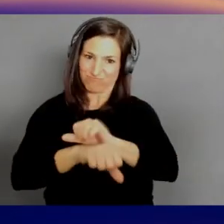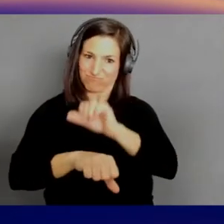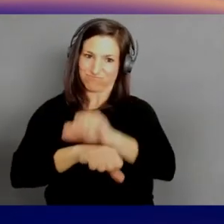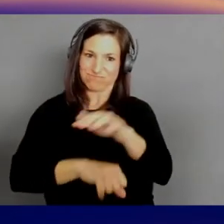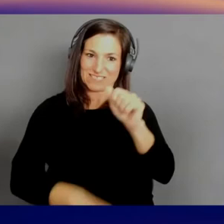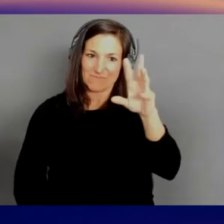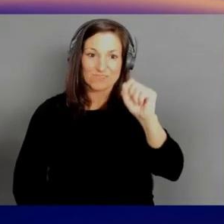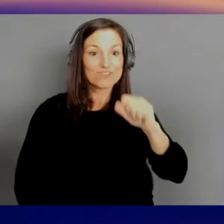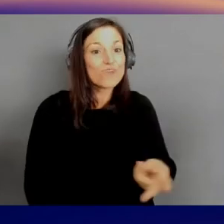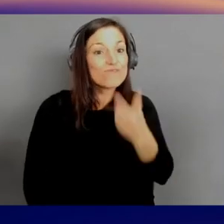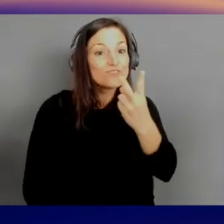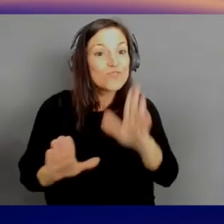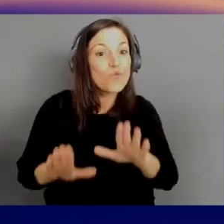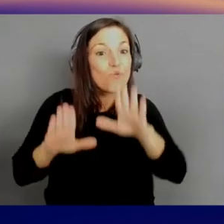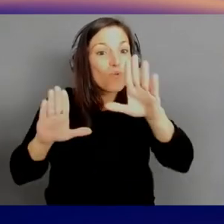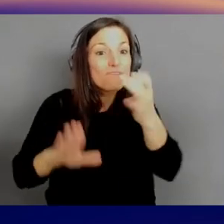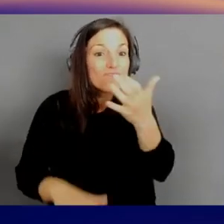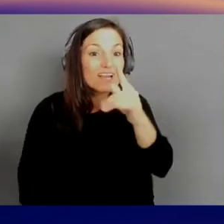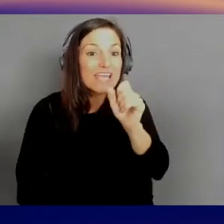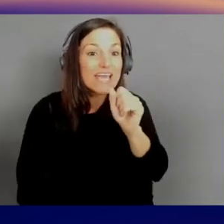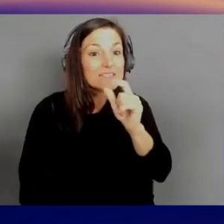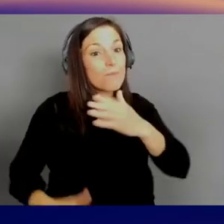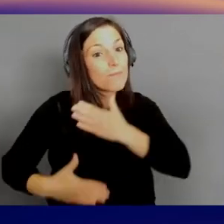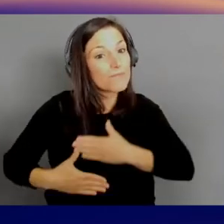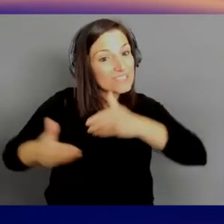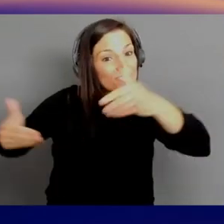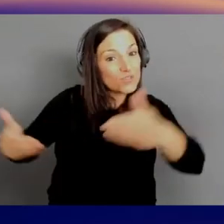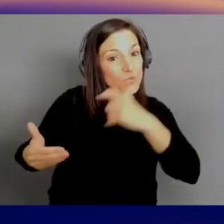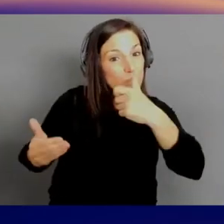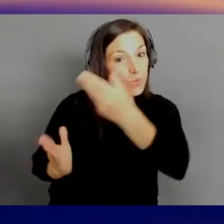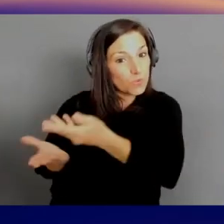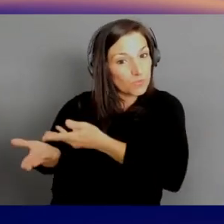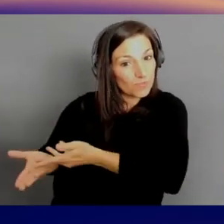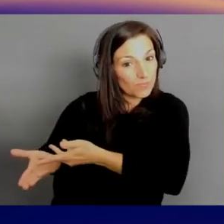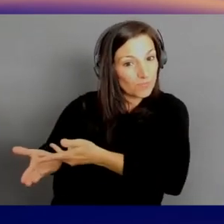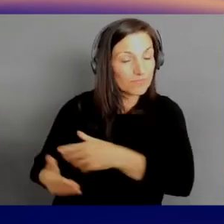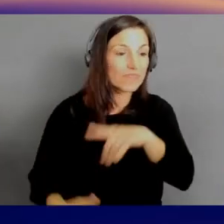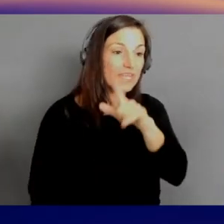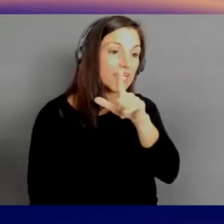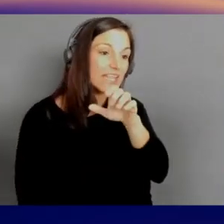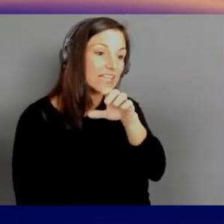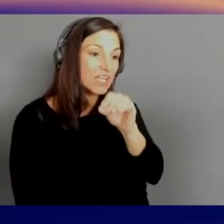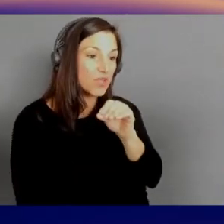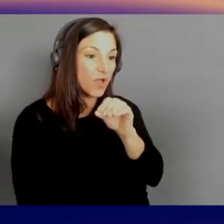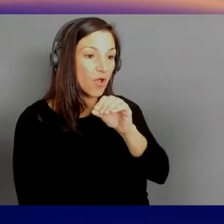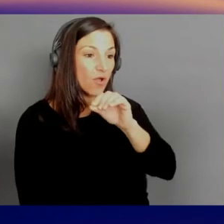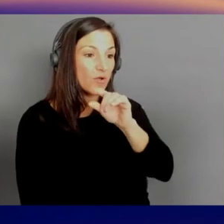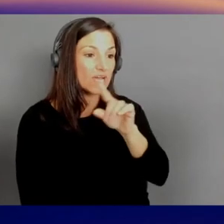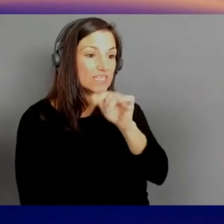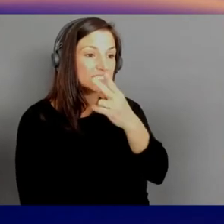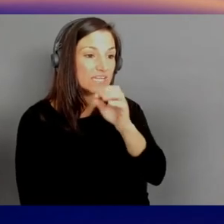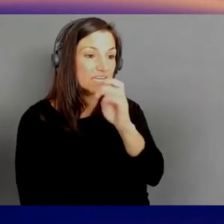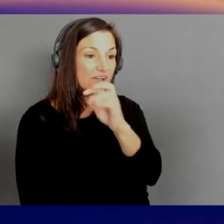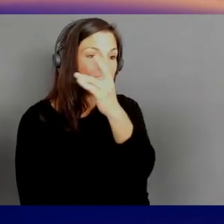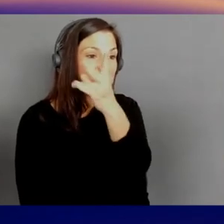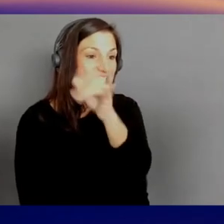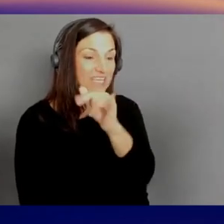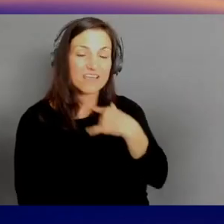Please introduce yourselves to our audience. Hey, I'm Leo Zhadanovsky. I'm a Chief Technologist for U.S. Education,